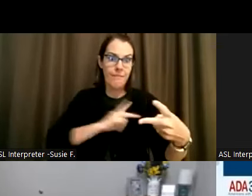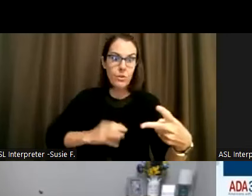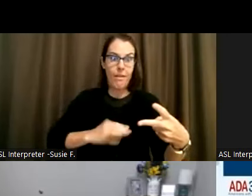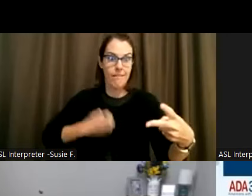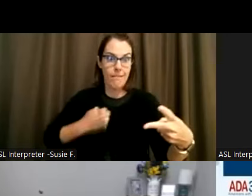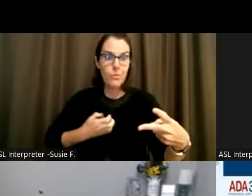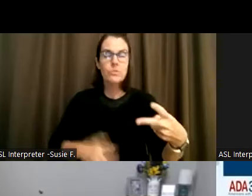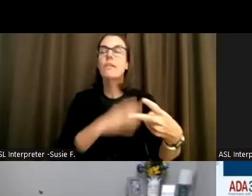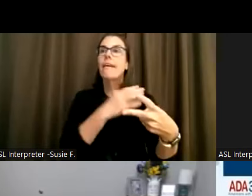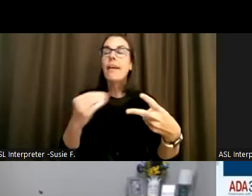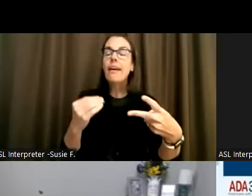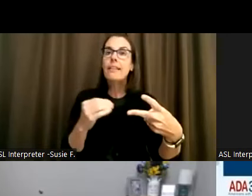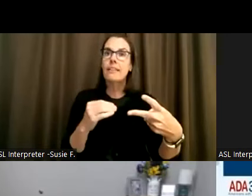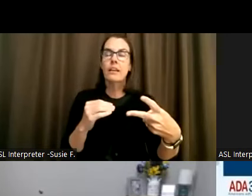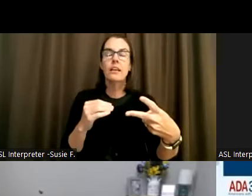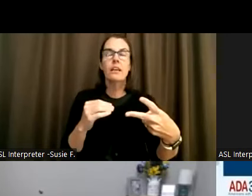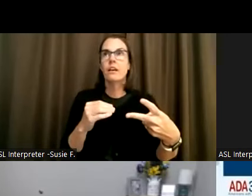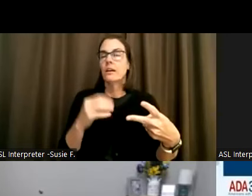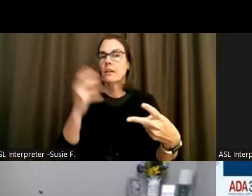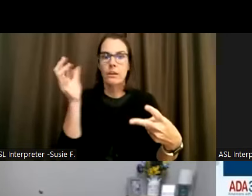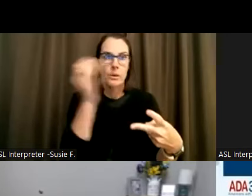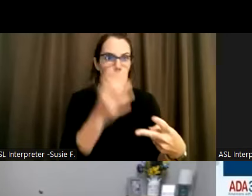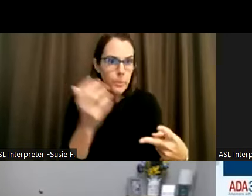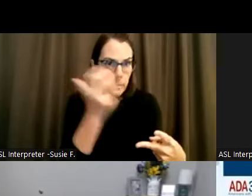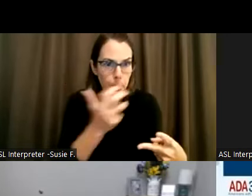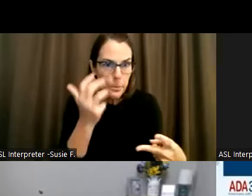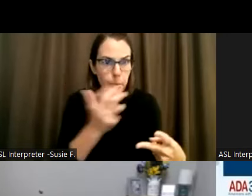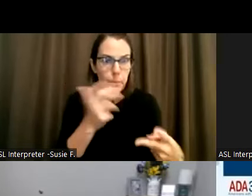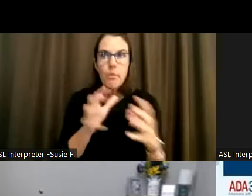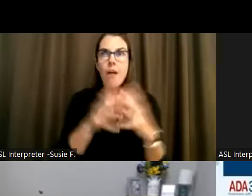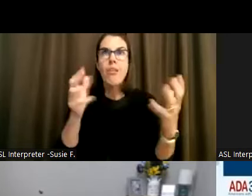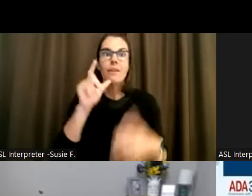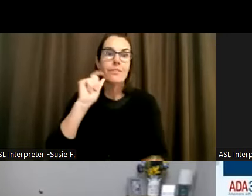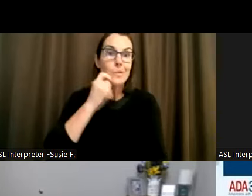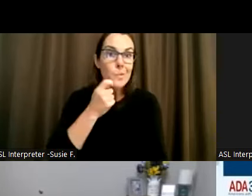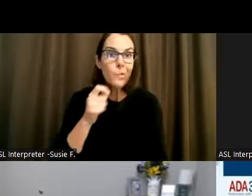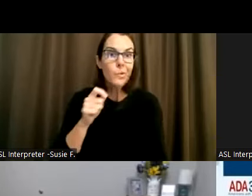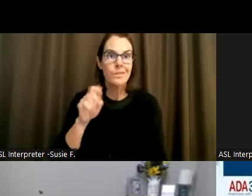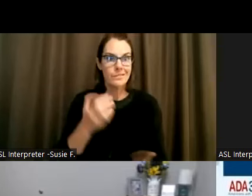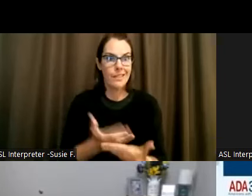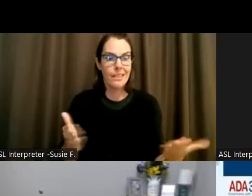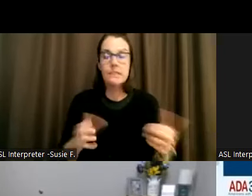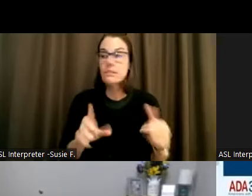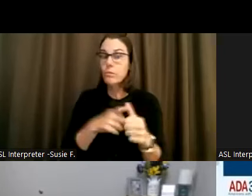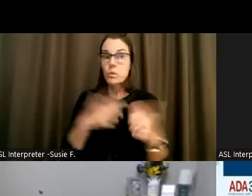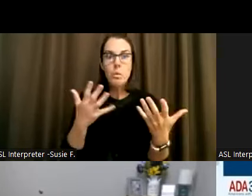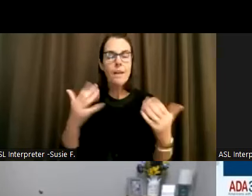it did a lot of very cool things. One of the great things of course is equal access,